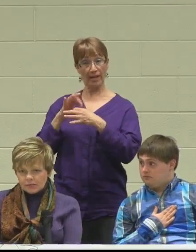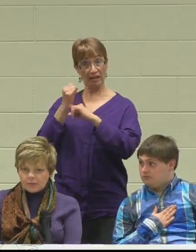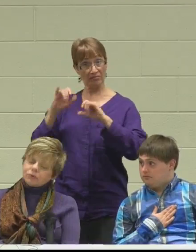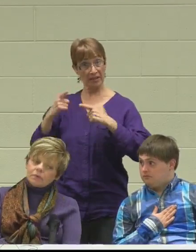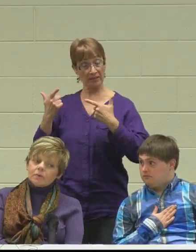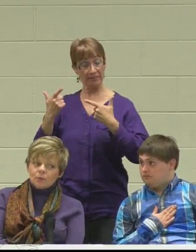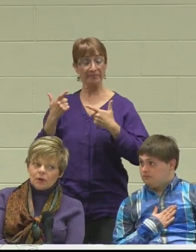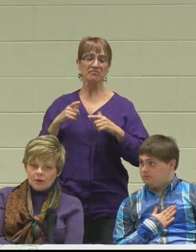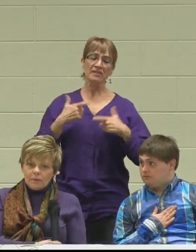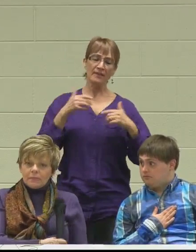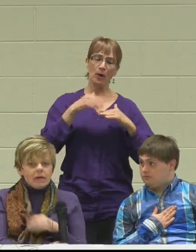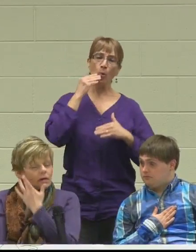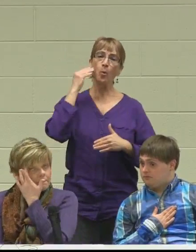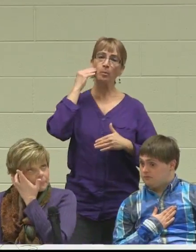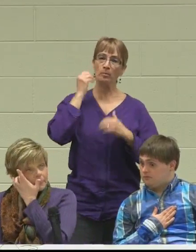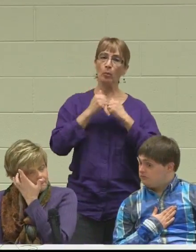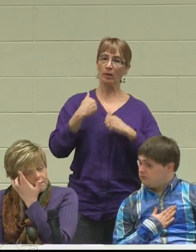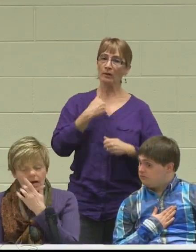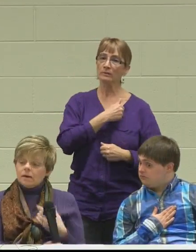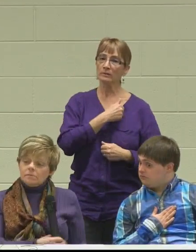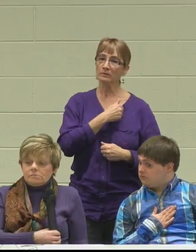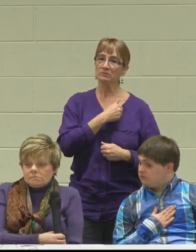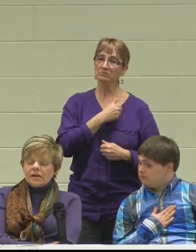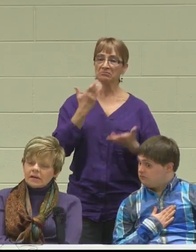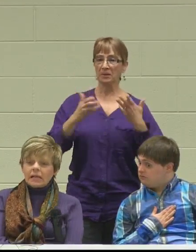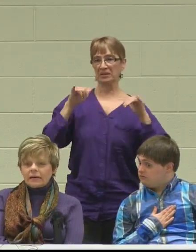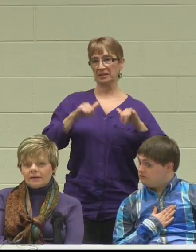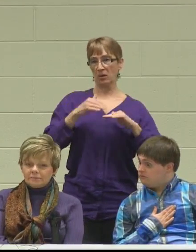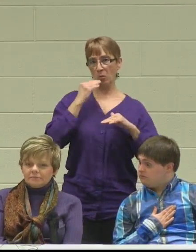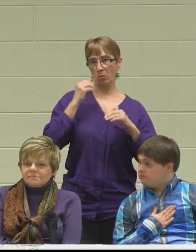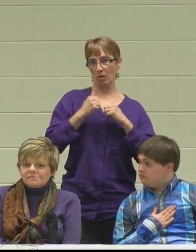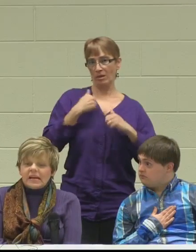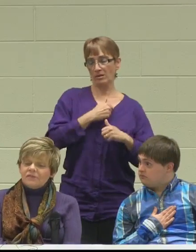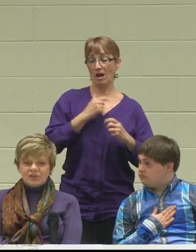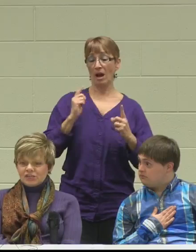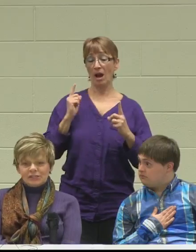and probably will be until I can envision